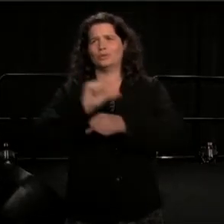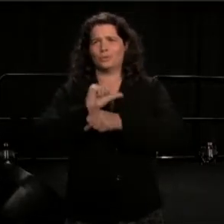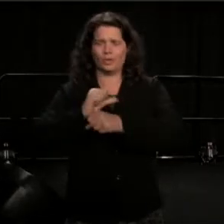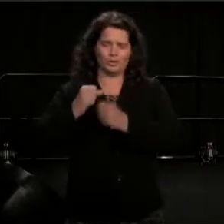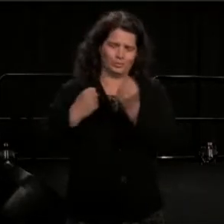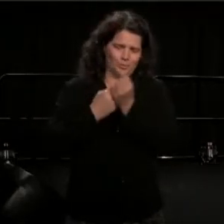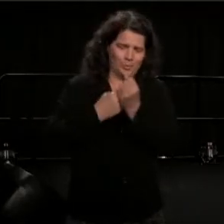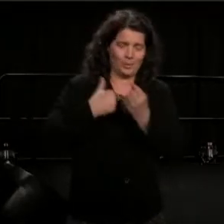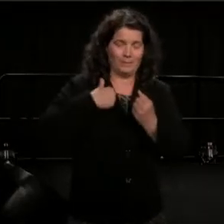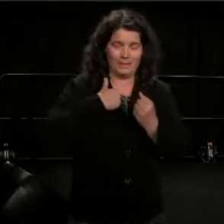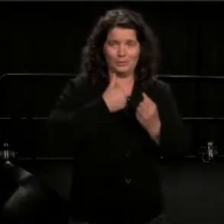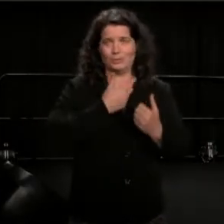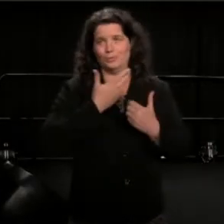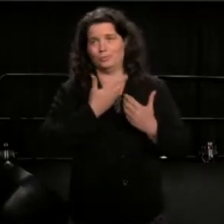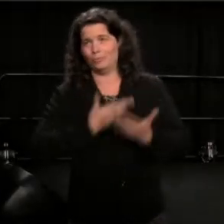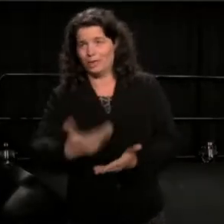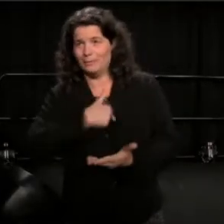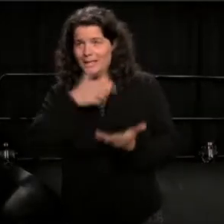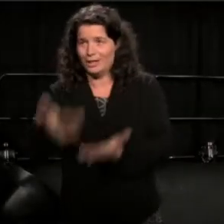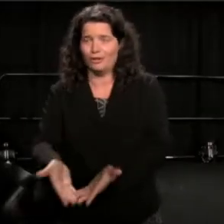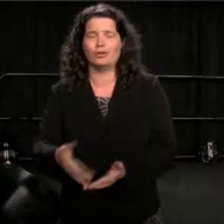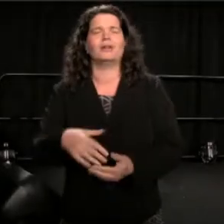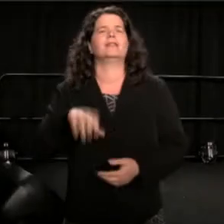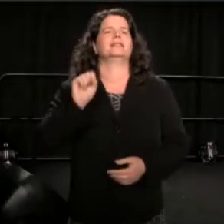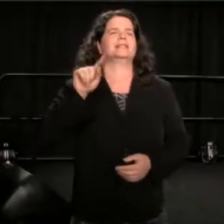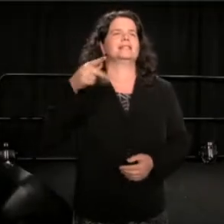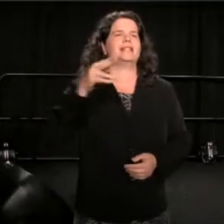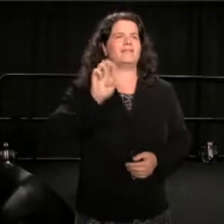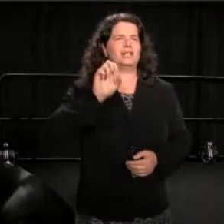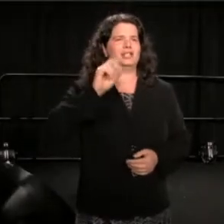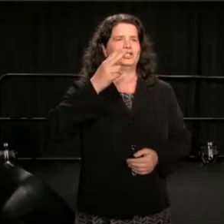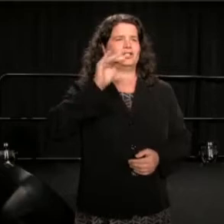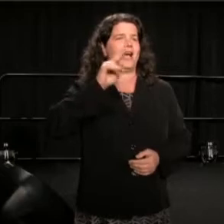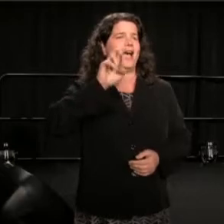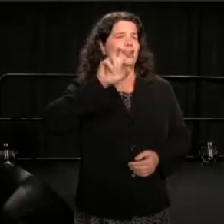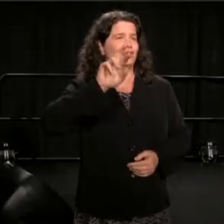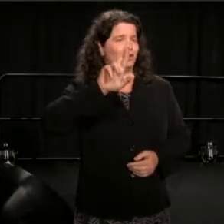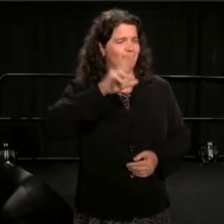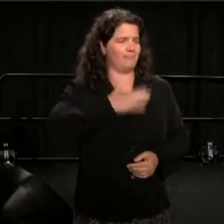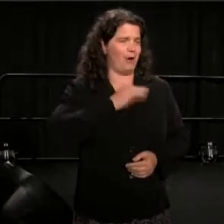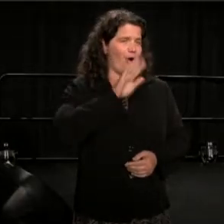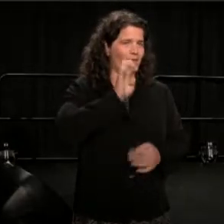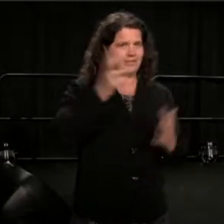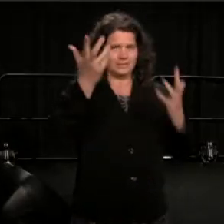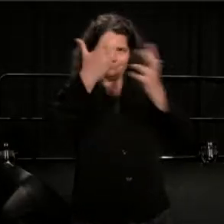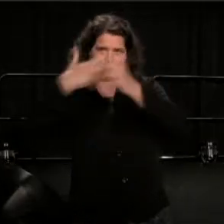and thank you Stephanie Schnider in my office for pushing everything along.